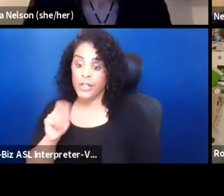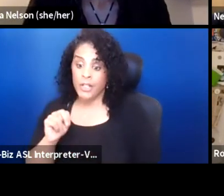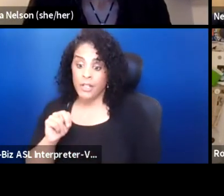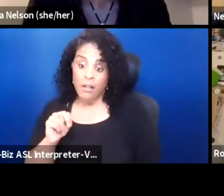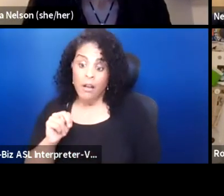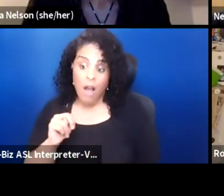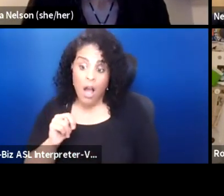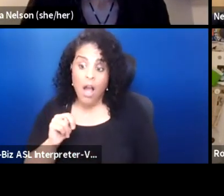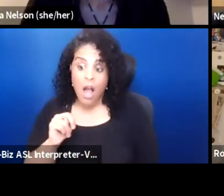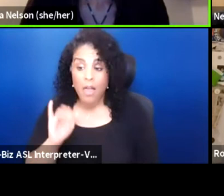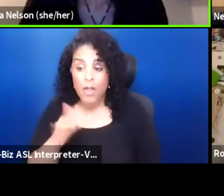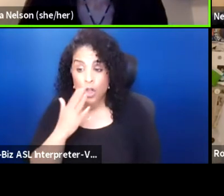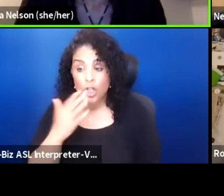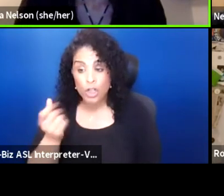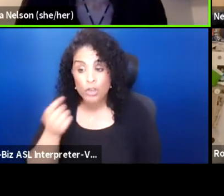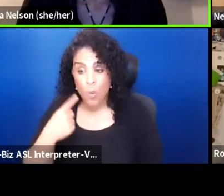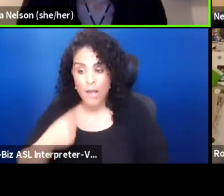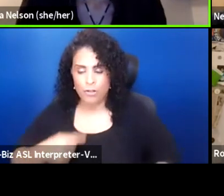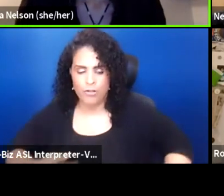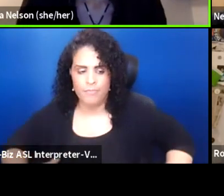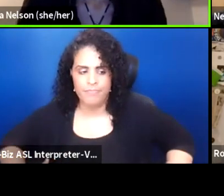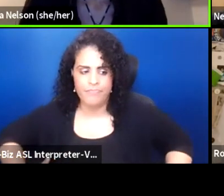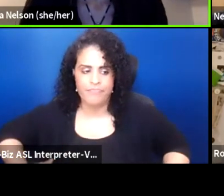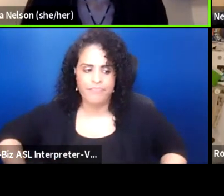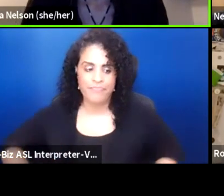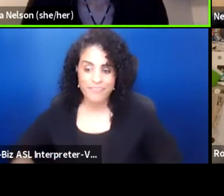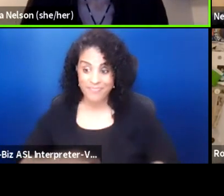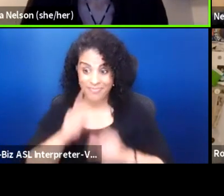That's a good question. Answering it for myself,